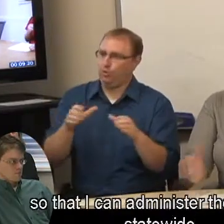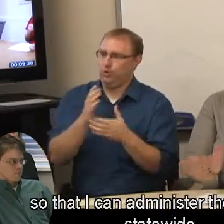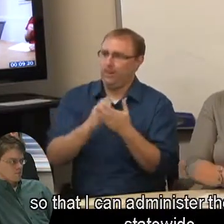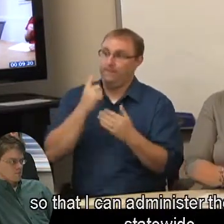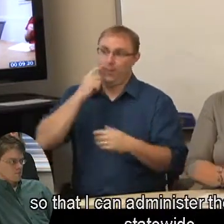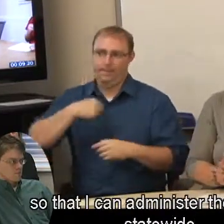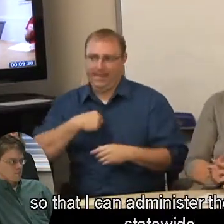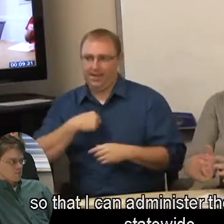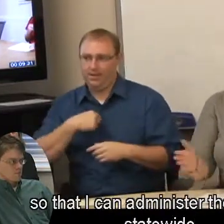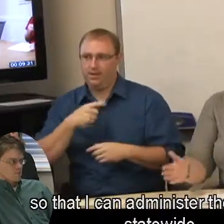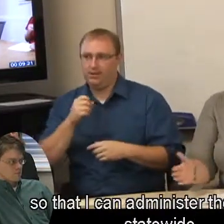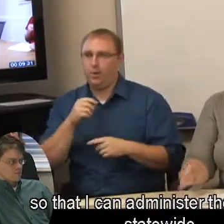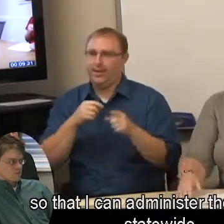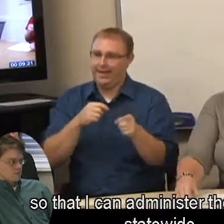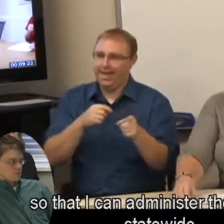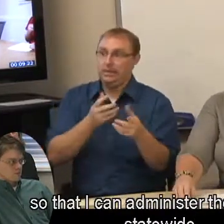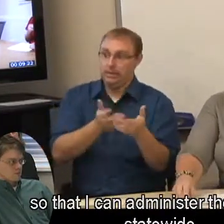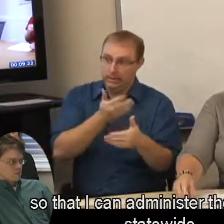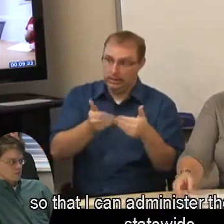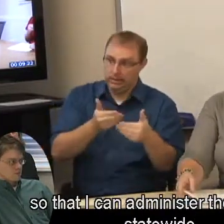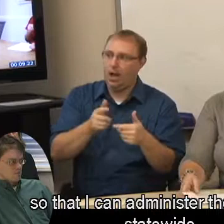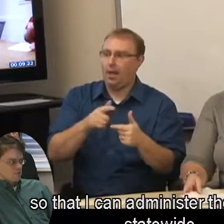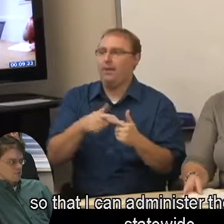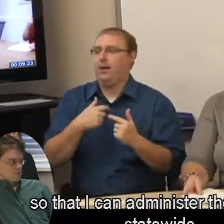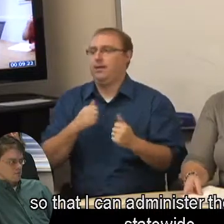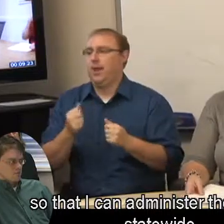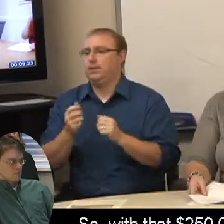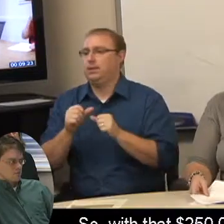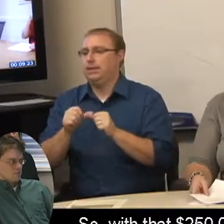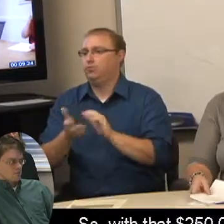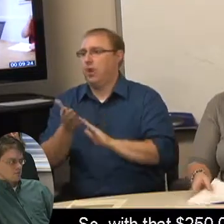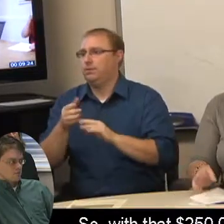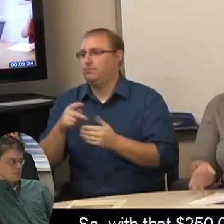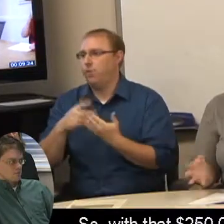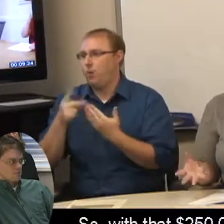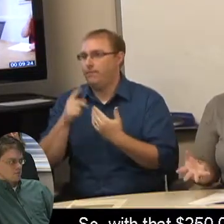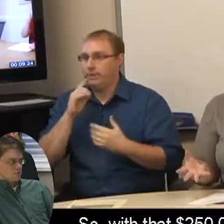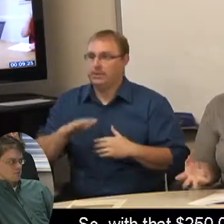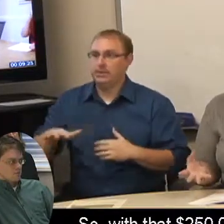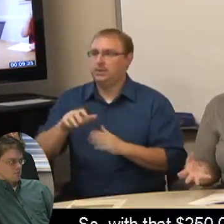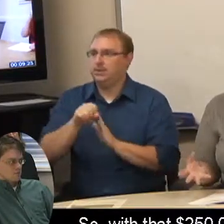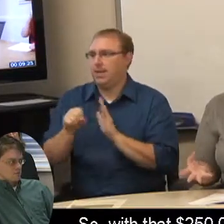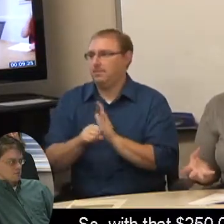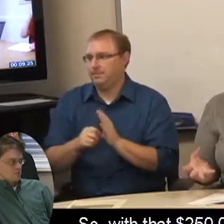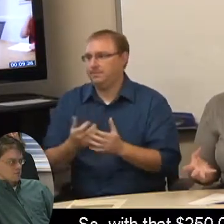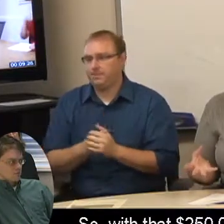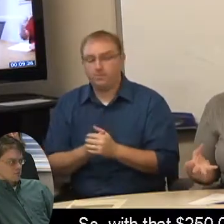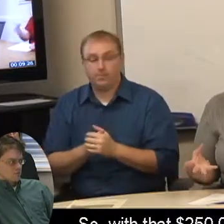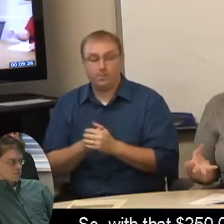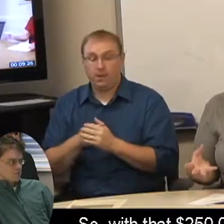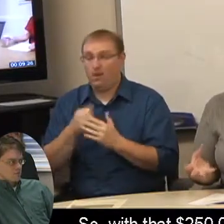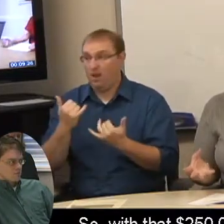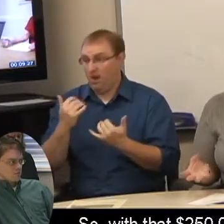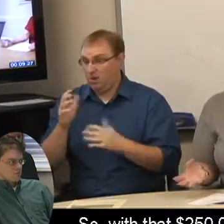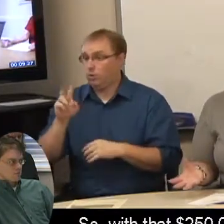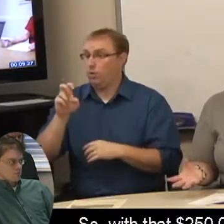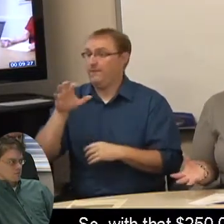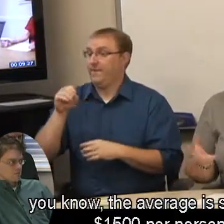so that I can administer the program statewide. So, with that $250,000,